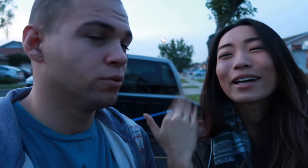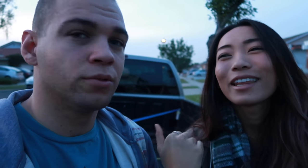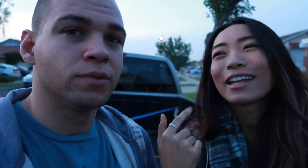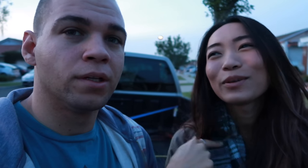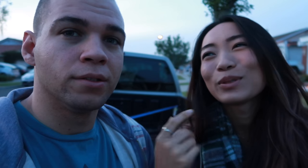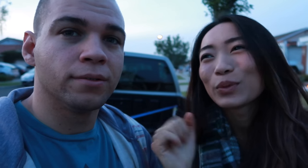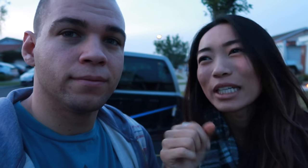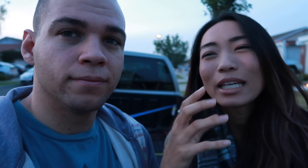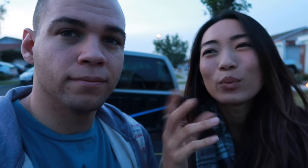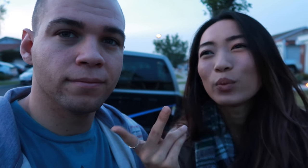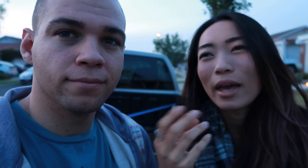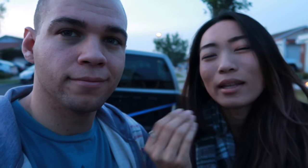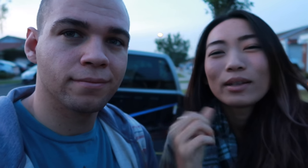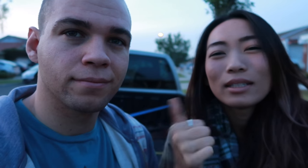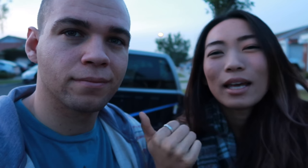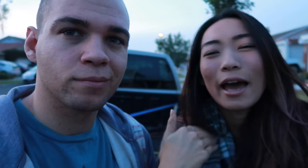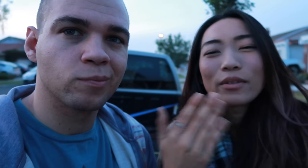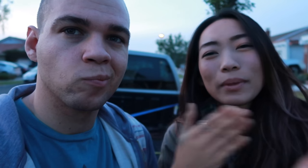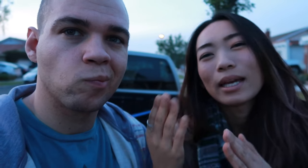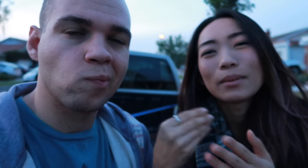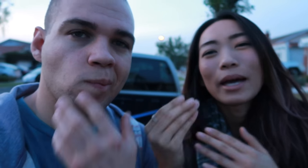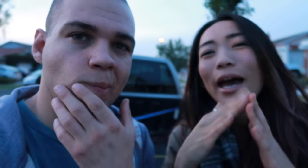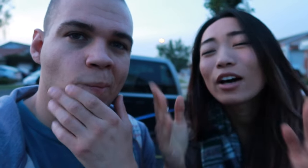San Francisco is expensive. Back then I was working and and I didn't have a plan to buy a house